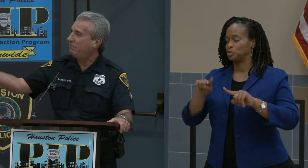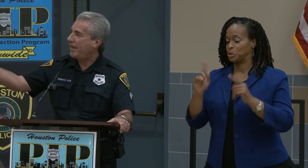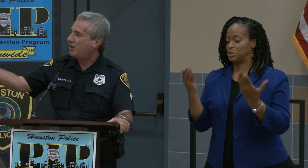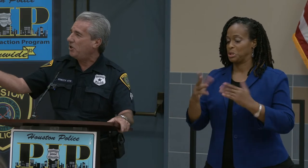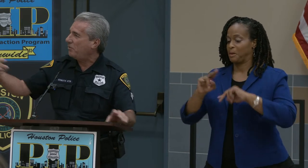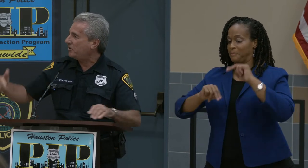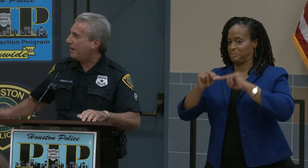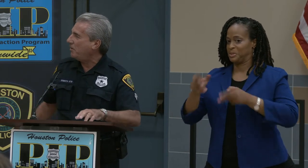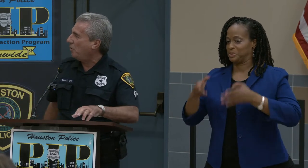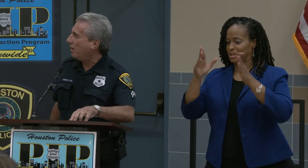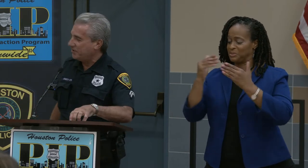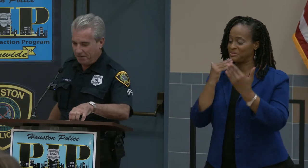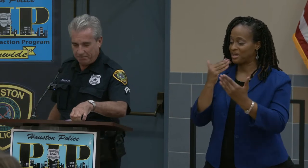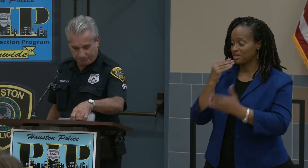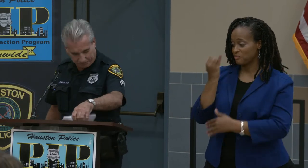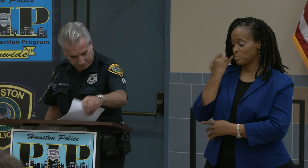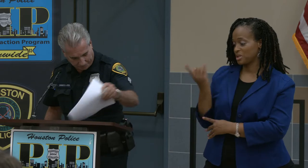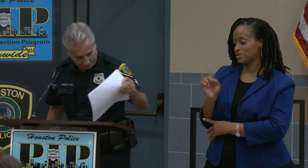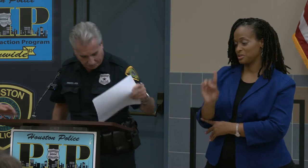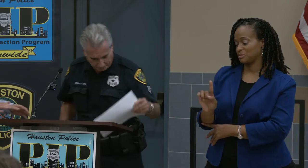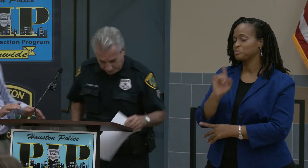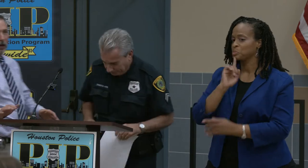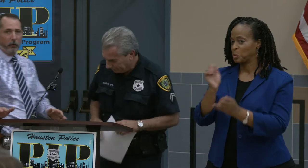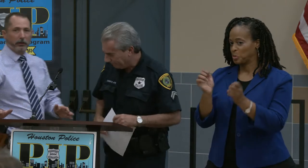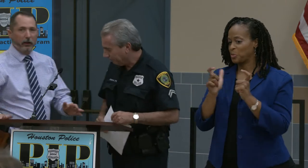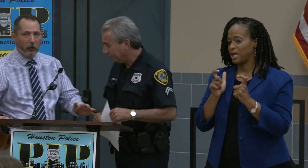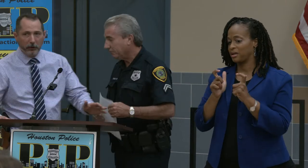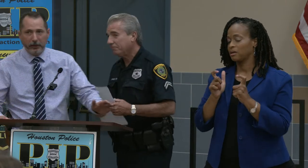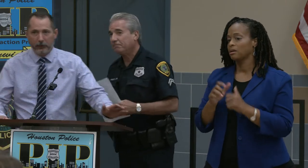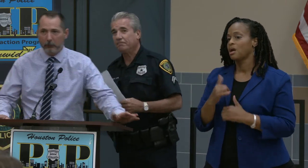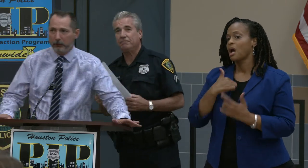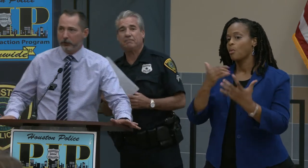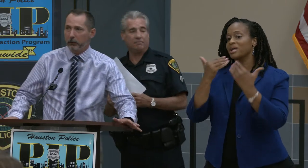thank you. You want to say a few words? >> I want to thank everybody for coming